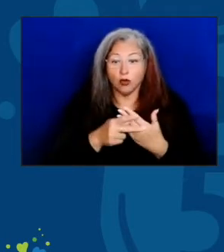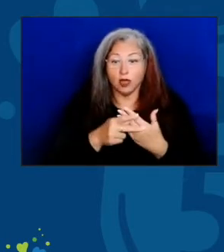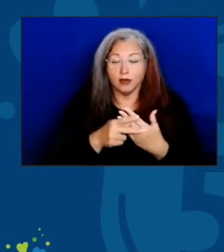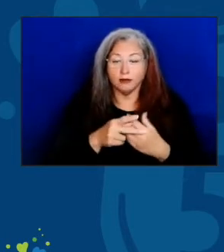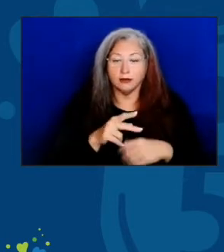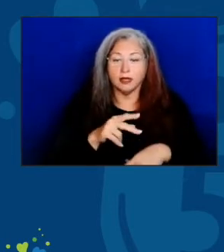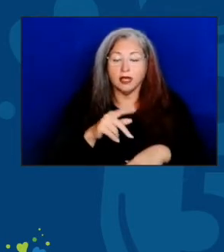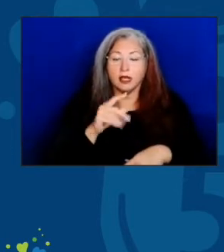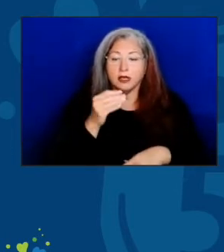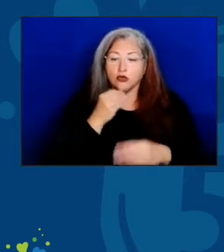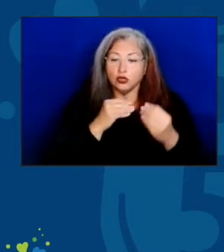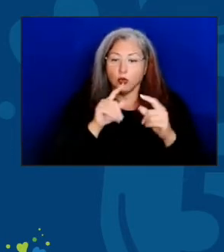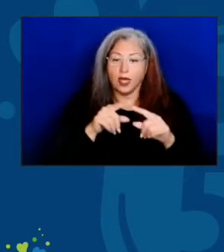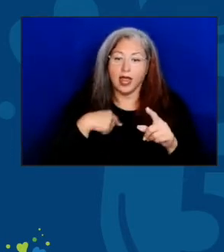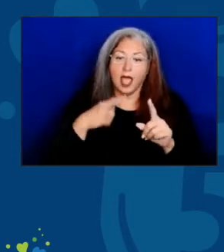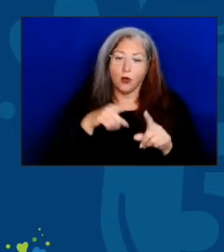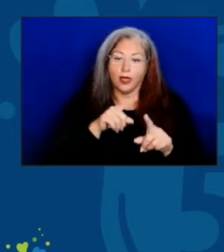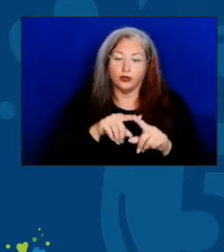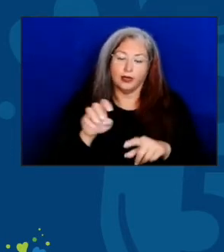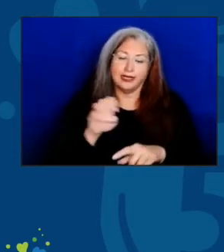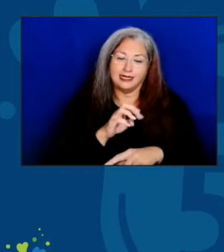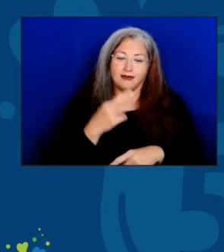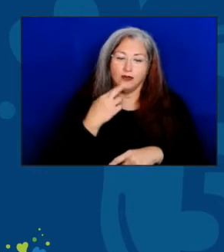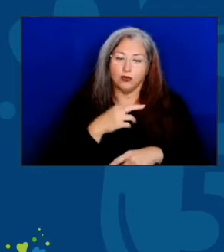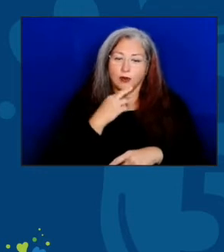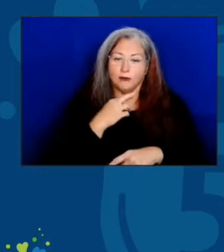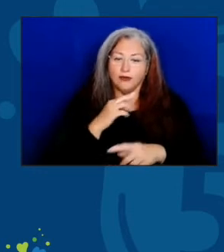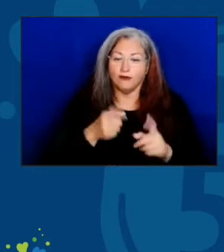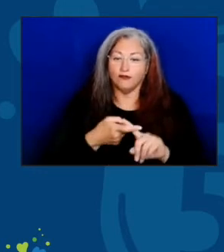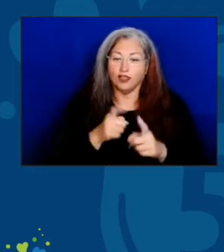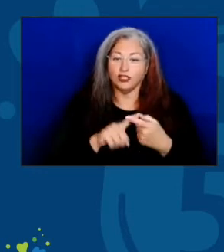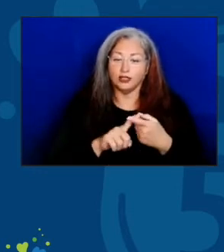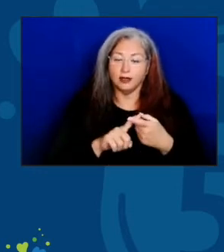East of the River Friendship Cafe in Kenilworth, in DC.